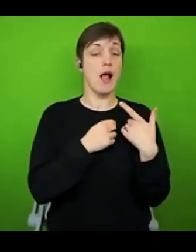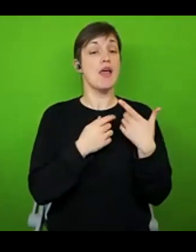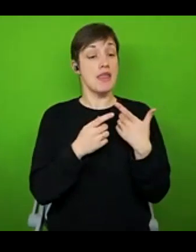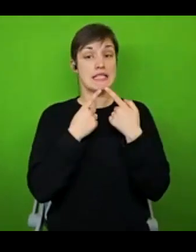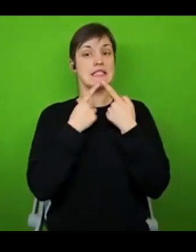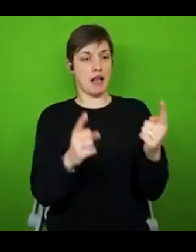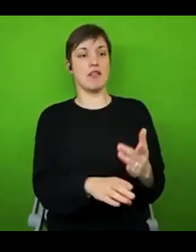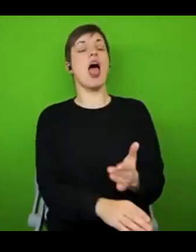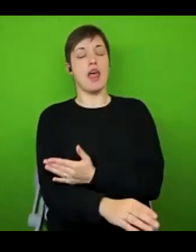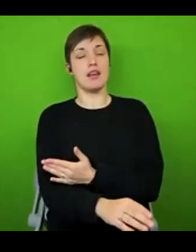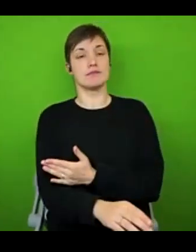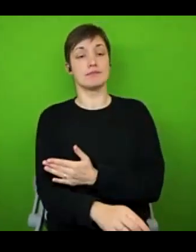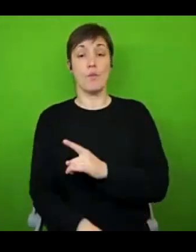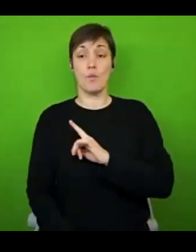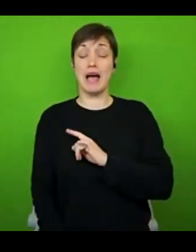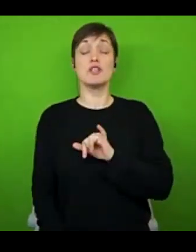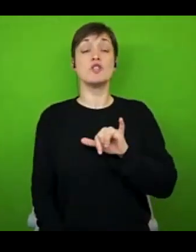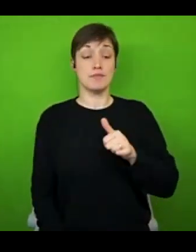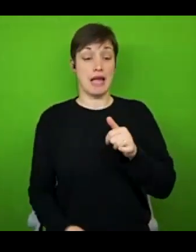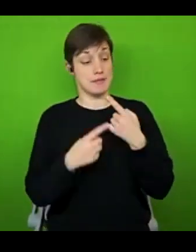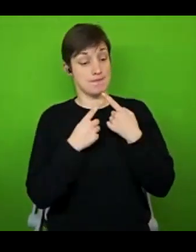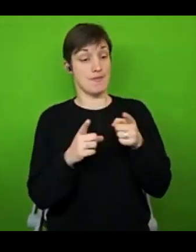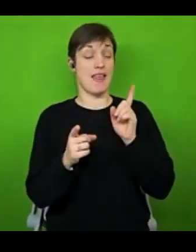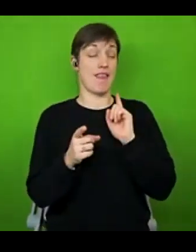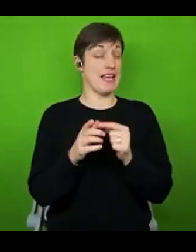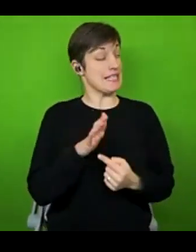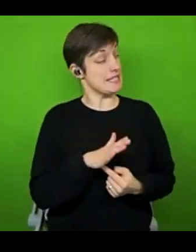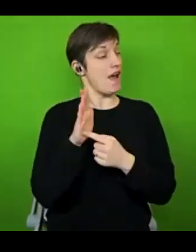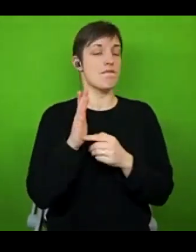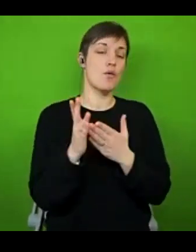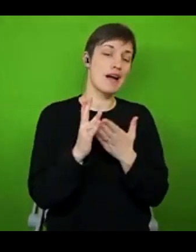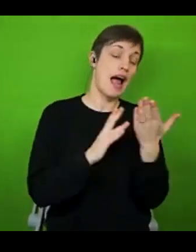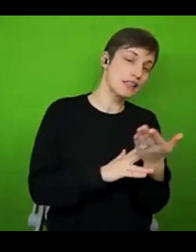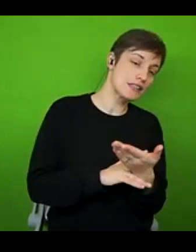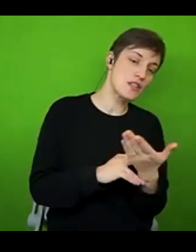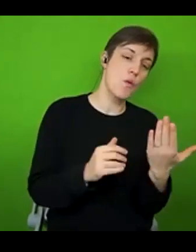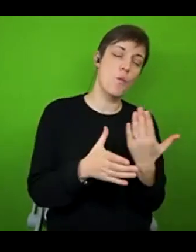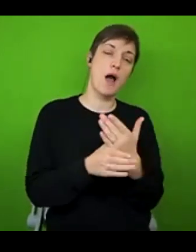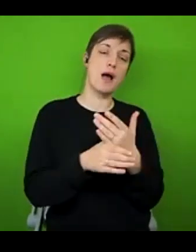sometimes that disclosure is the key to accessing workplace adjustments, and you are entitled to those same